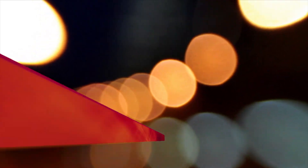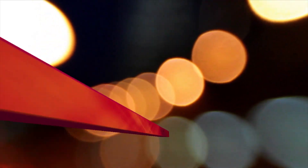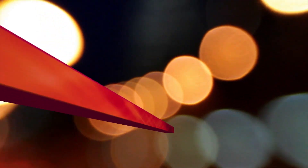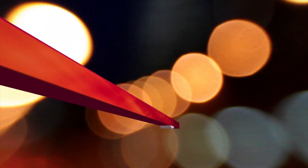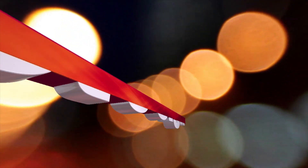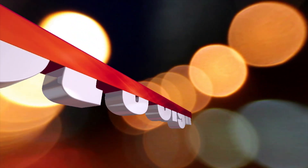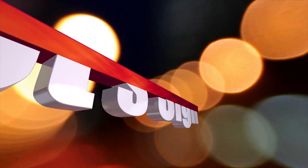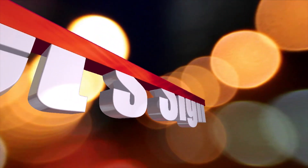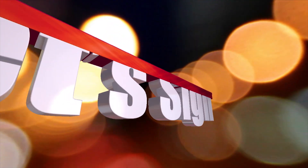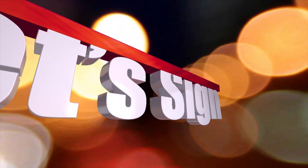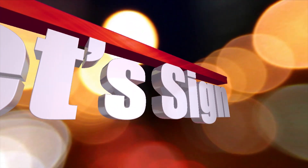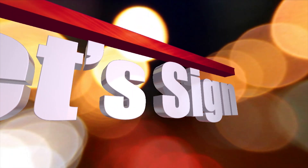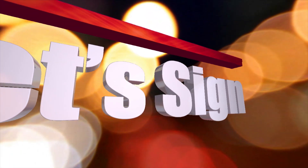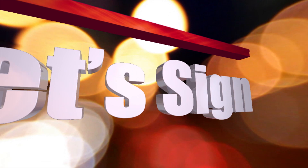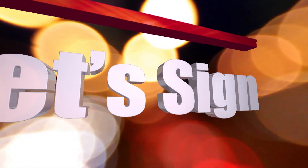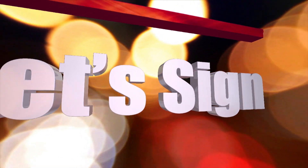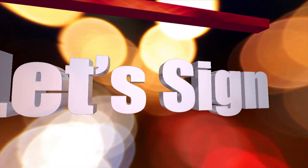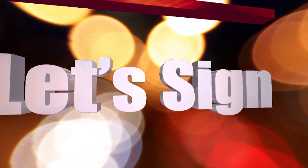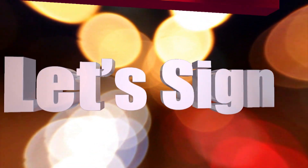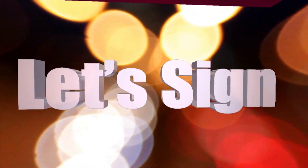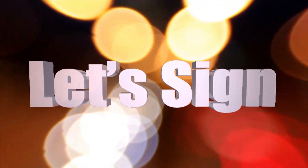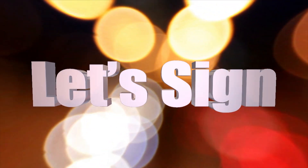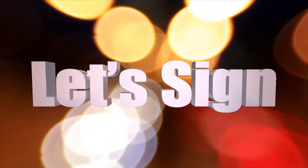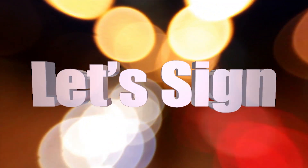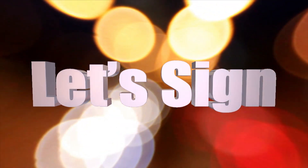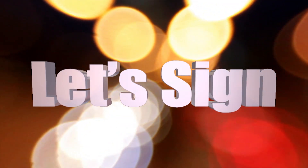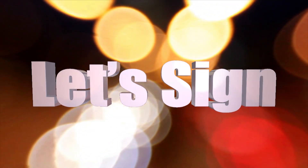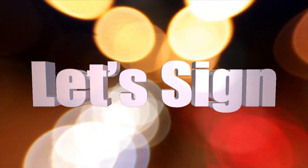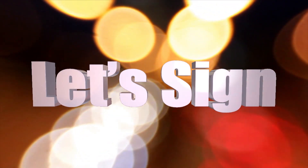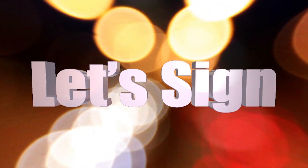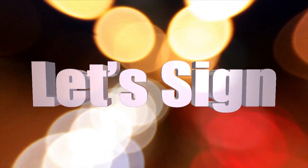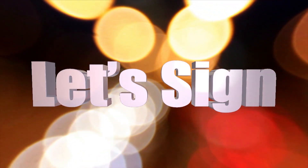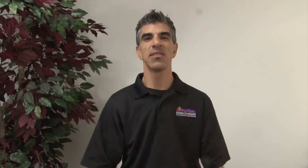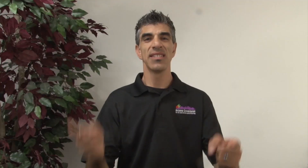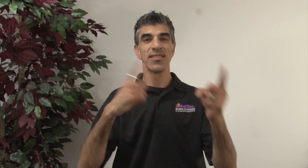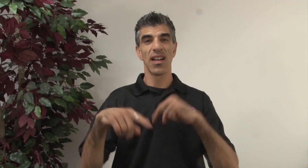Let’s Sign with the Arizona Commission for the Deaf and Hard of Hearing.